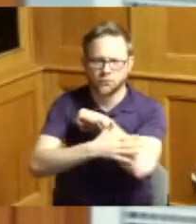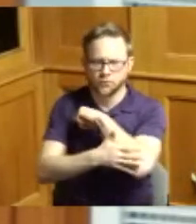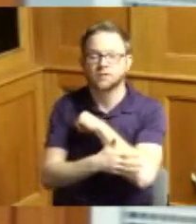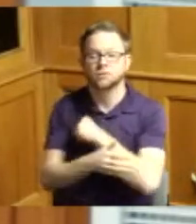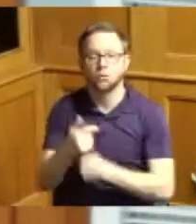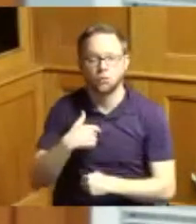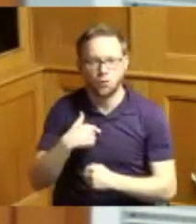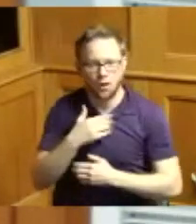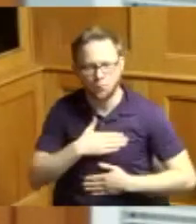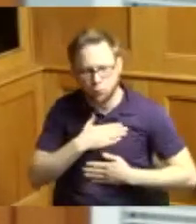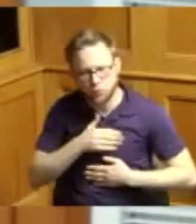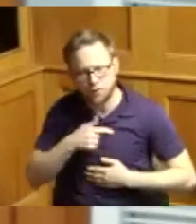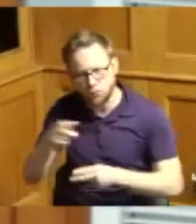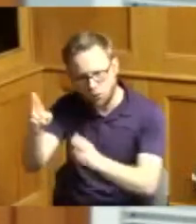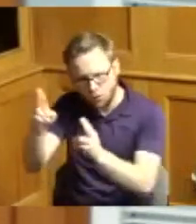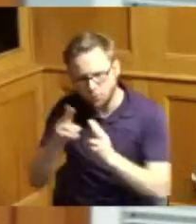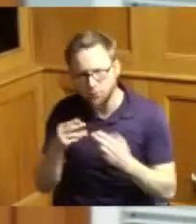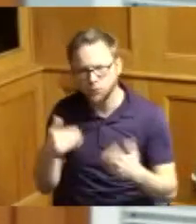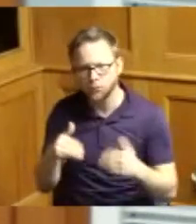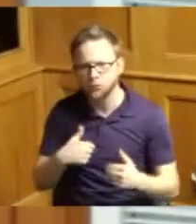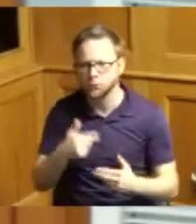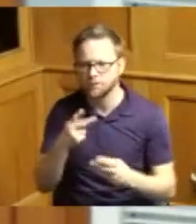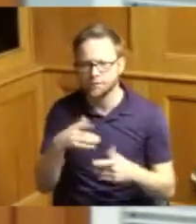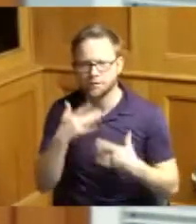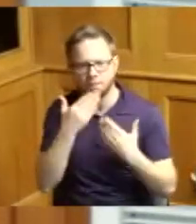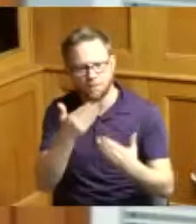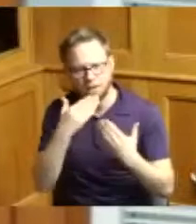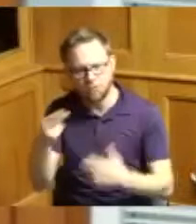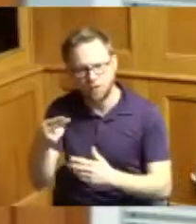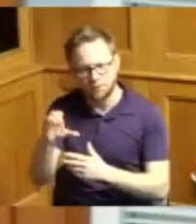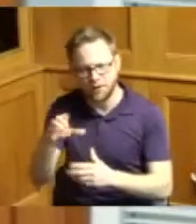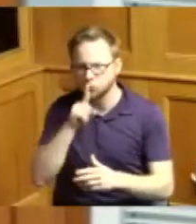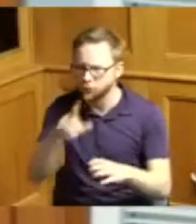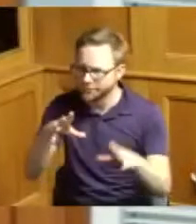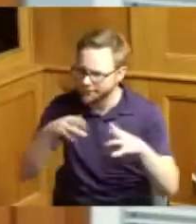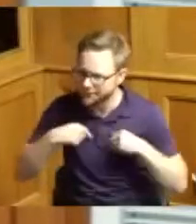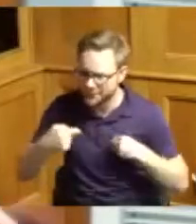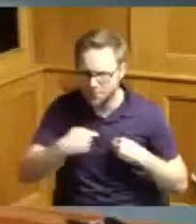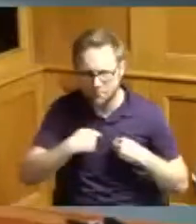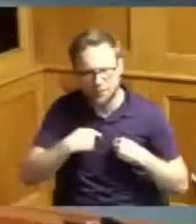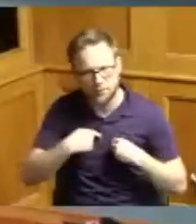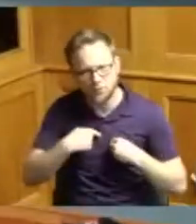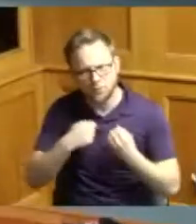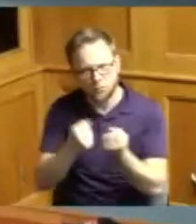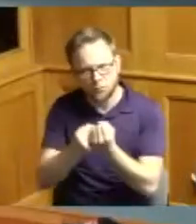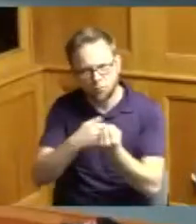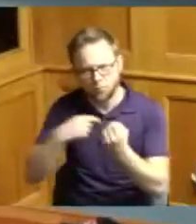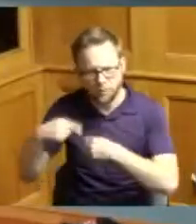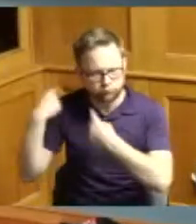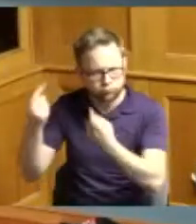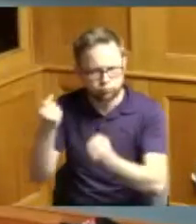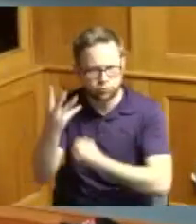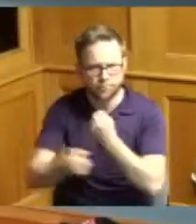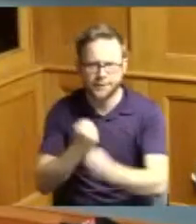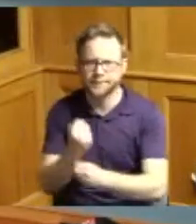to Hamilton County for having accepted me and adopted me over these years thank you